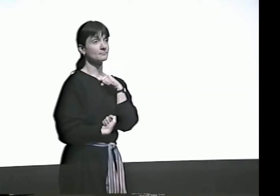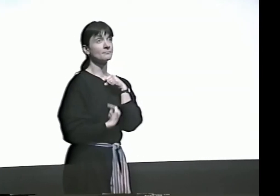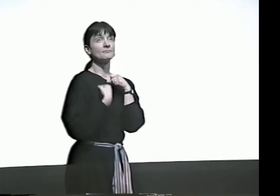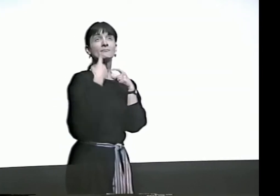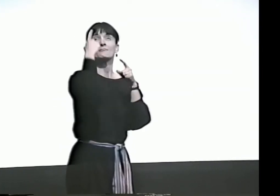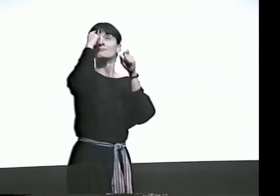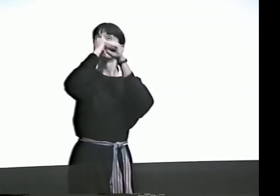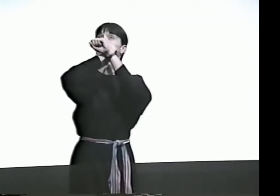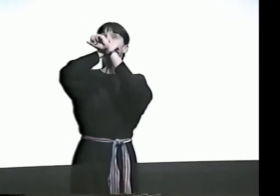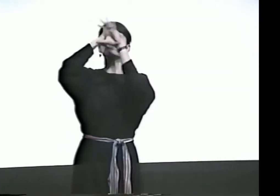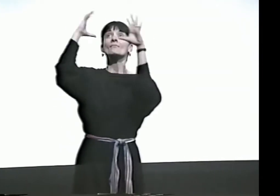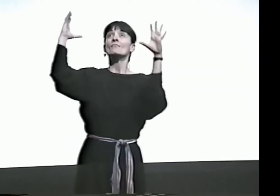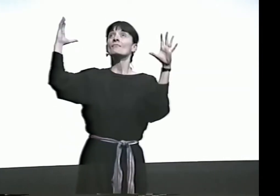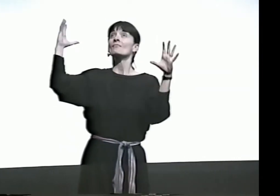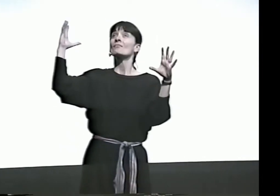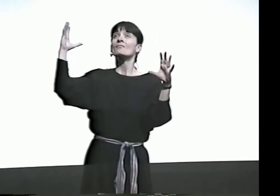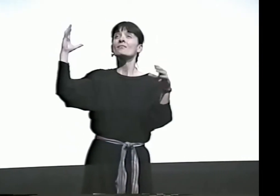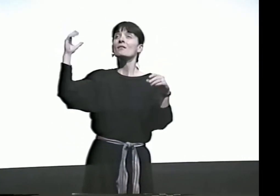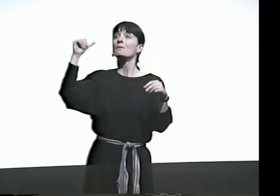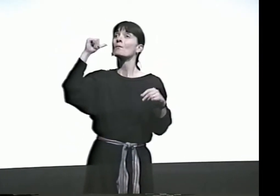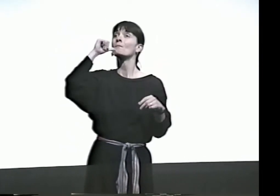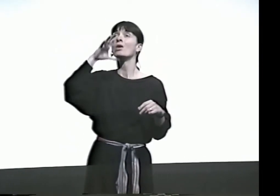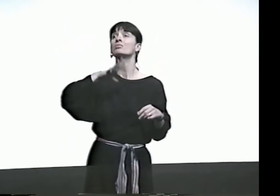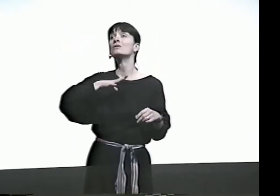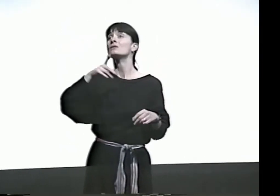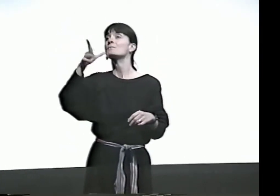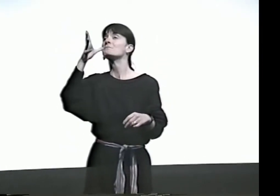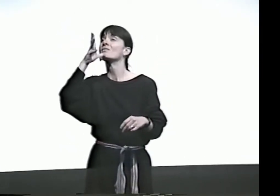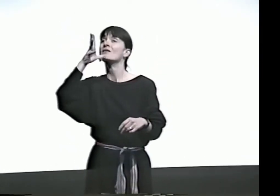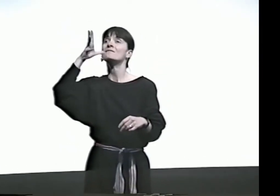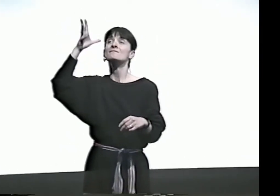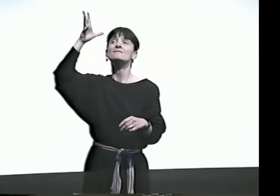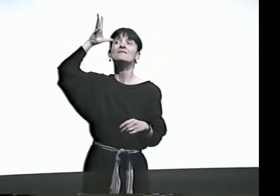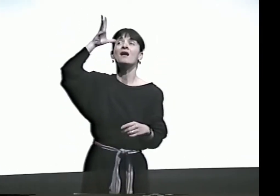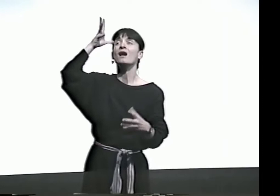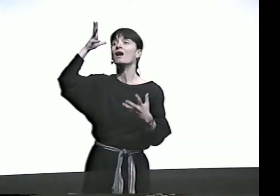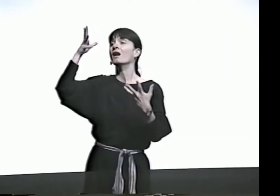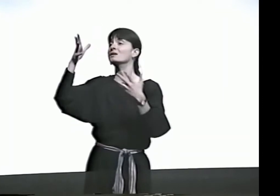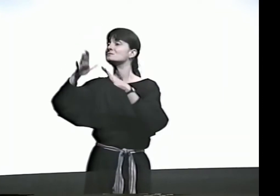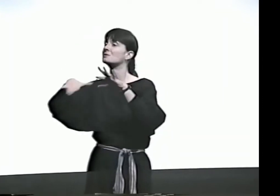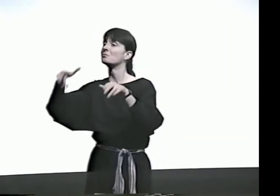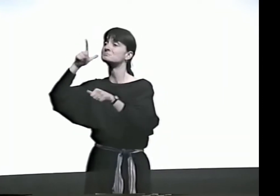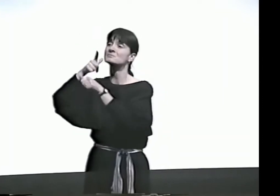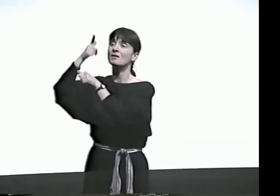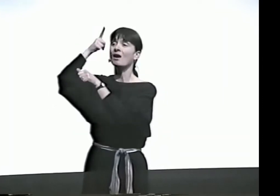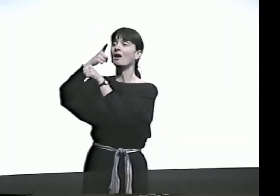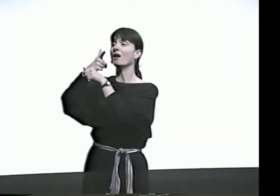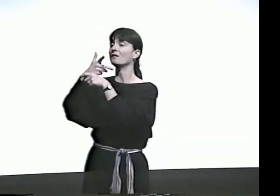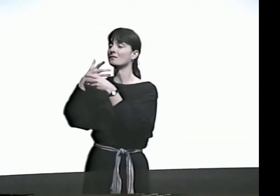AND IT JUST KILLS ME. I CAN IMAGINE A WOMAN, A MOTHER AND FATHER,